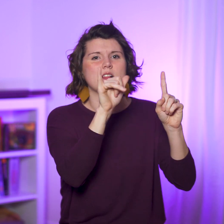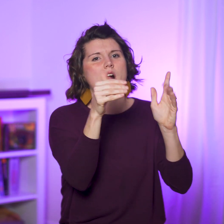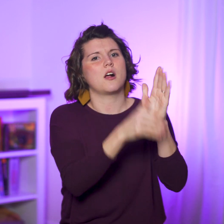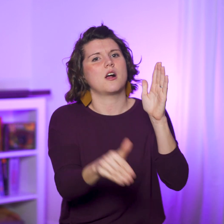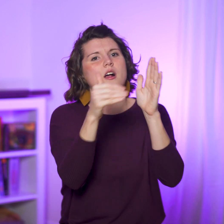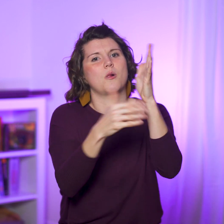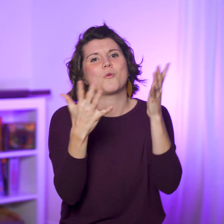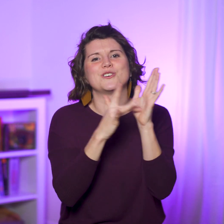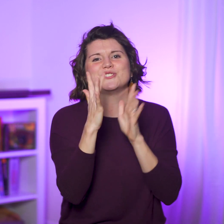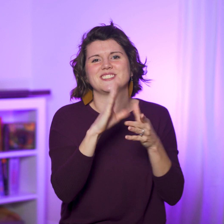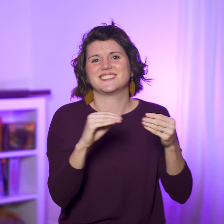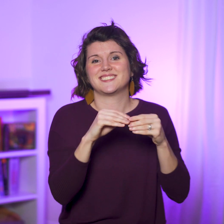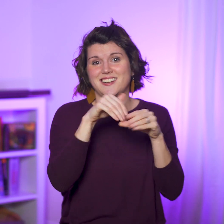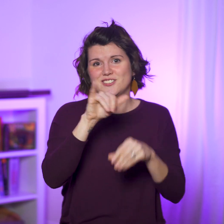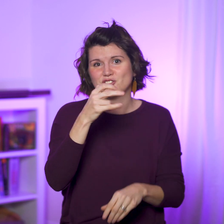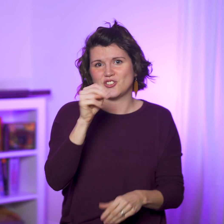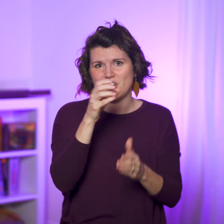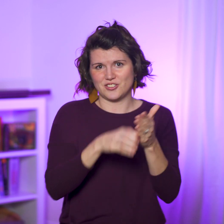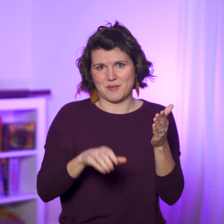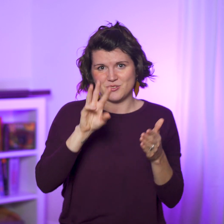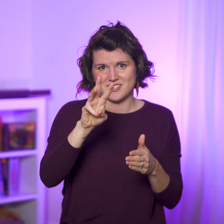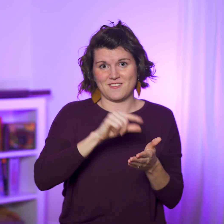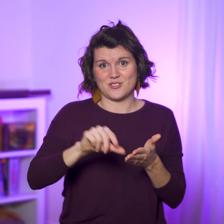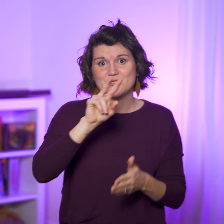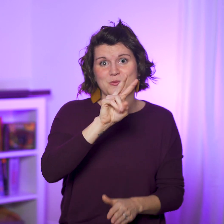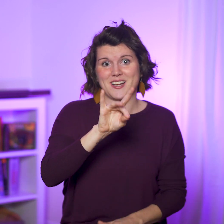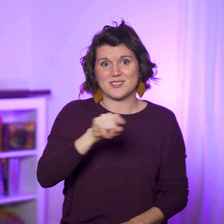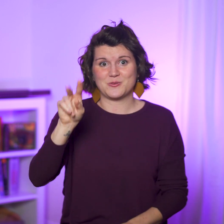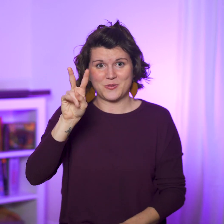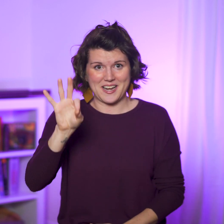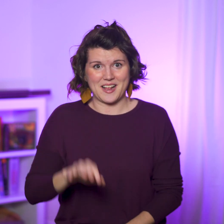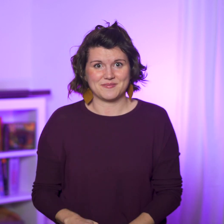This echoes what Jesus said in John 6:28-29.